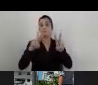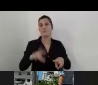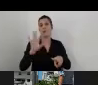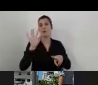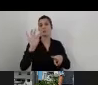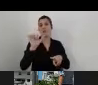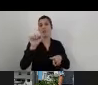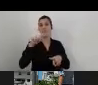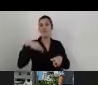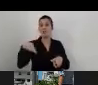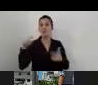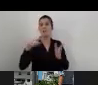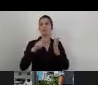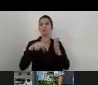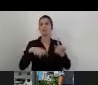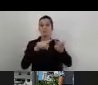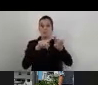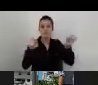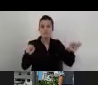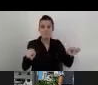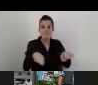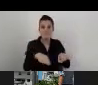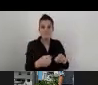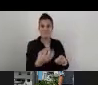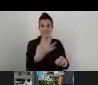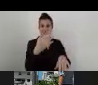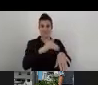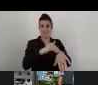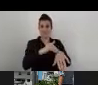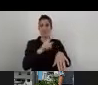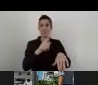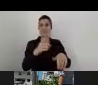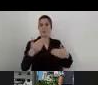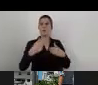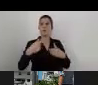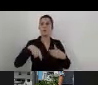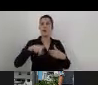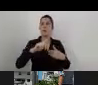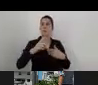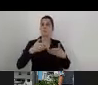It enables us as consultants, as project management, as persons that are in charge of